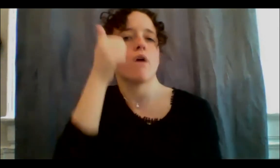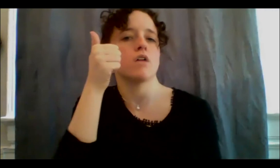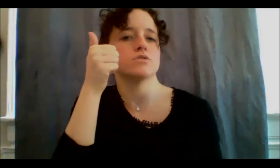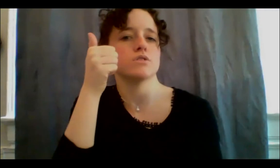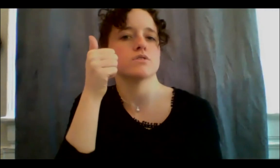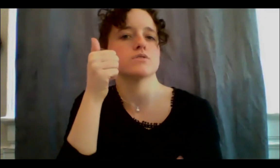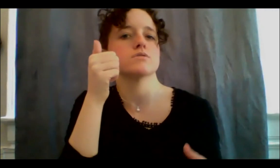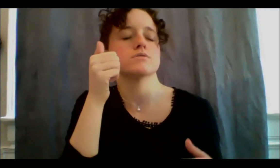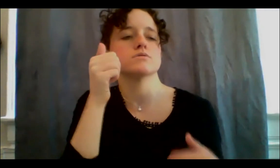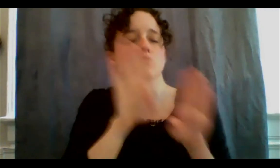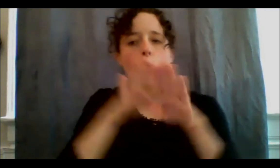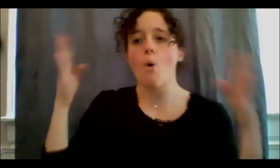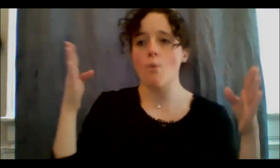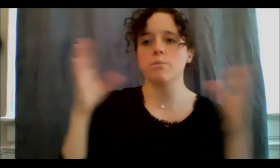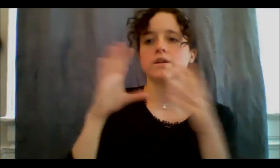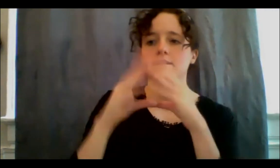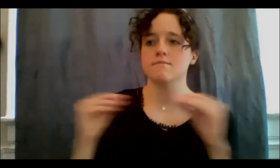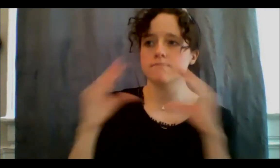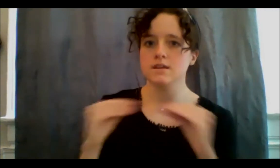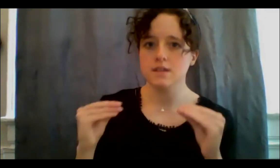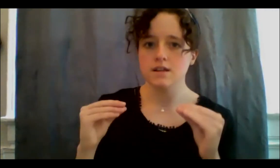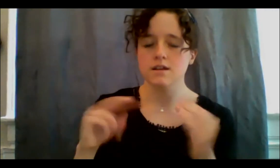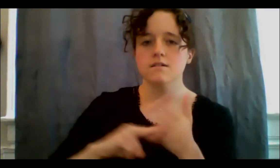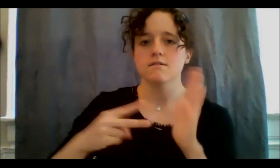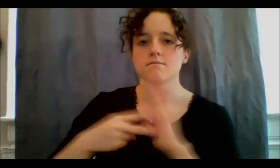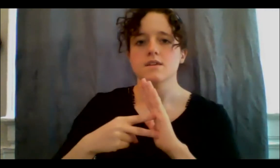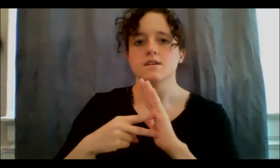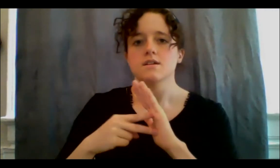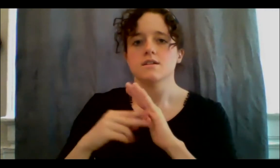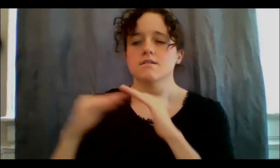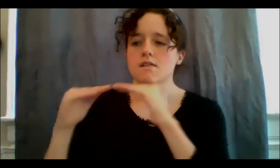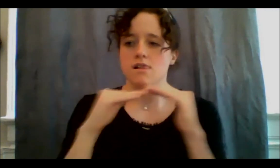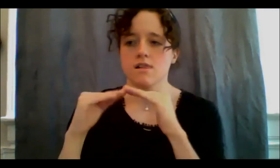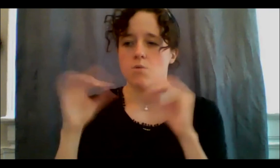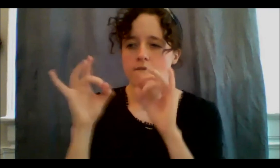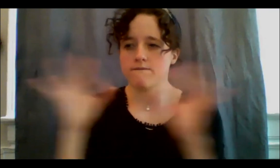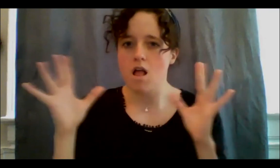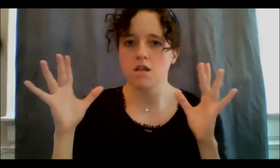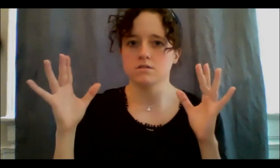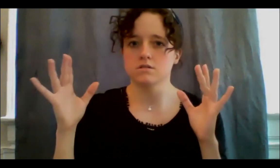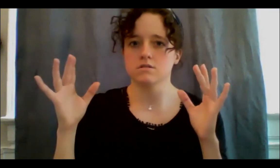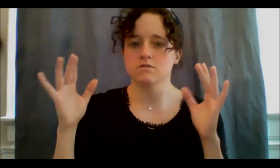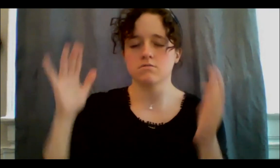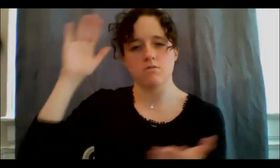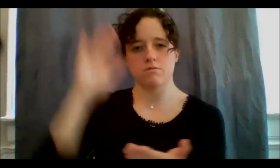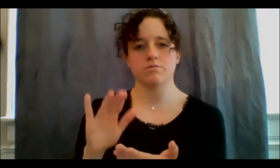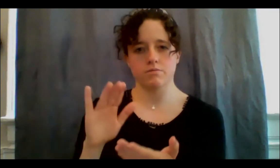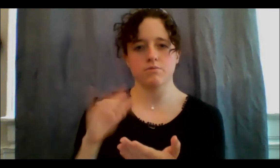and this has prevented all kinds of lateral violence that can often take place when you've got so many ambitious people who have all kinds of different